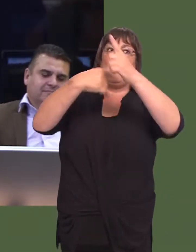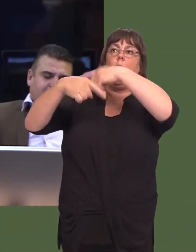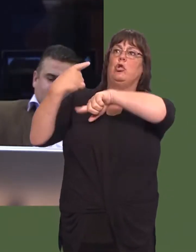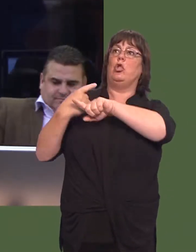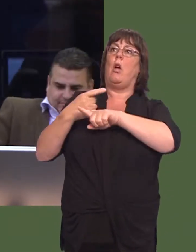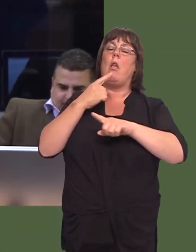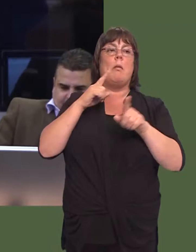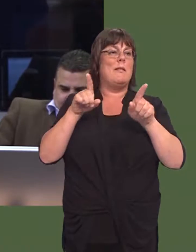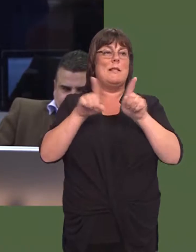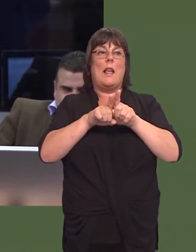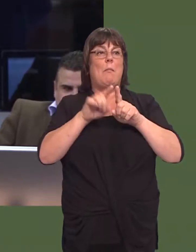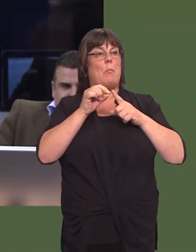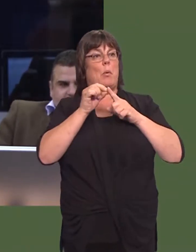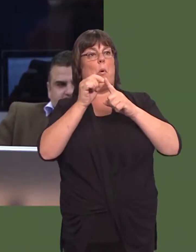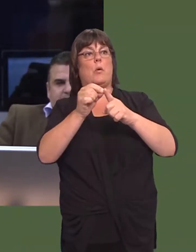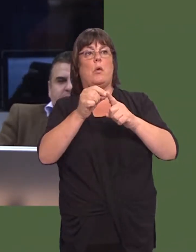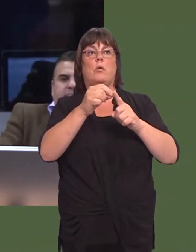by the company in mid April 2016.